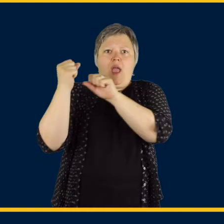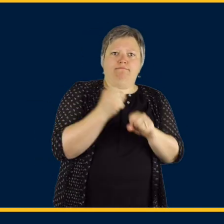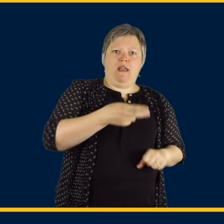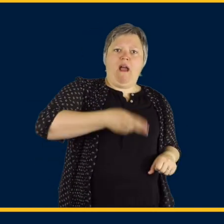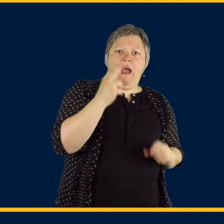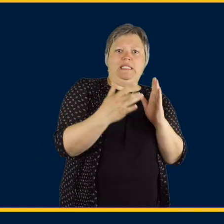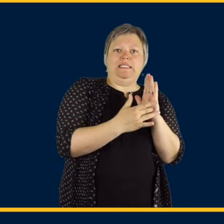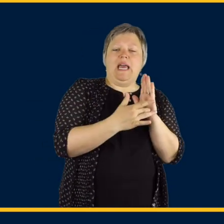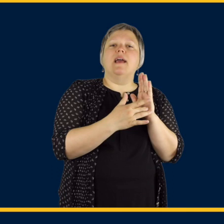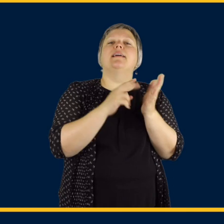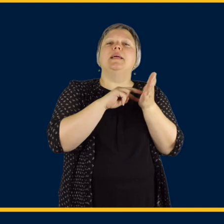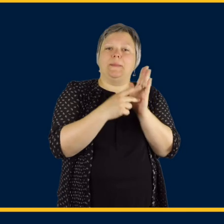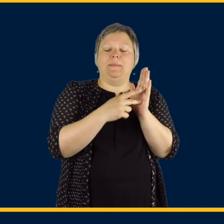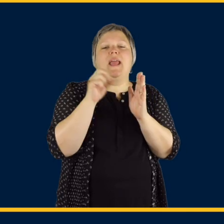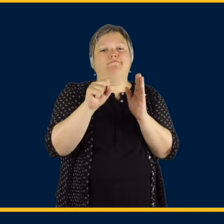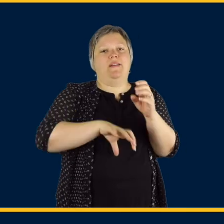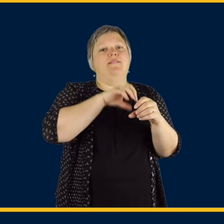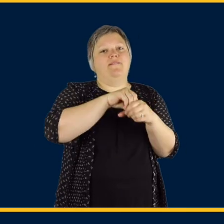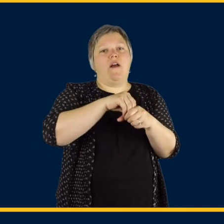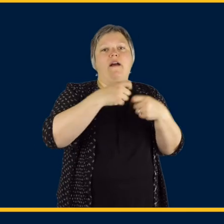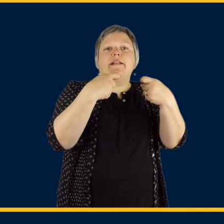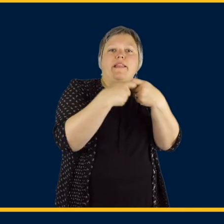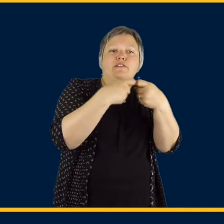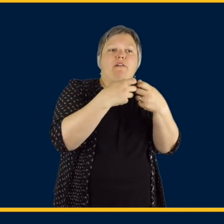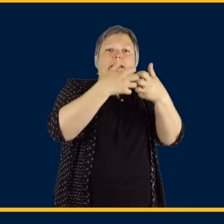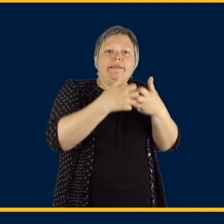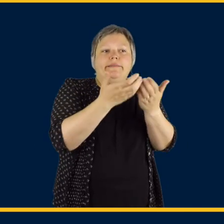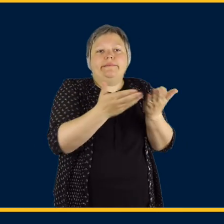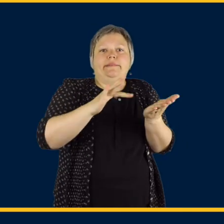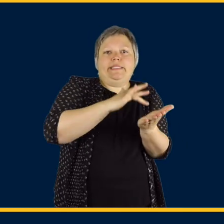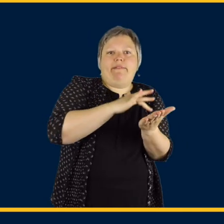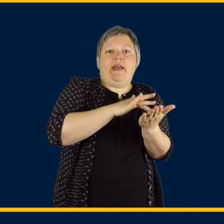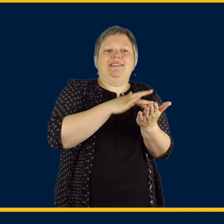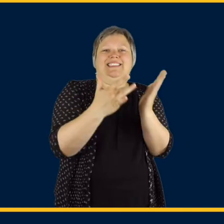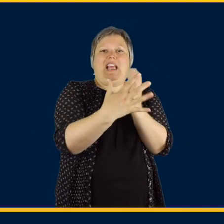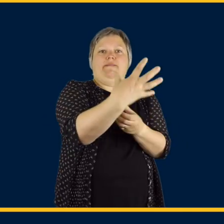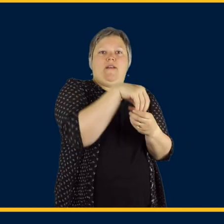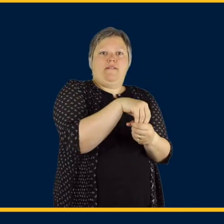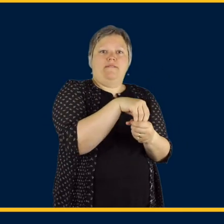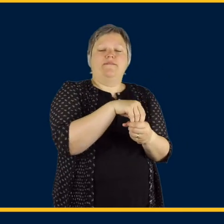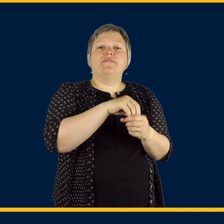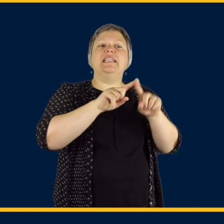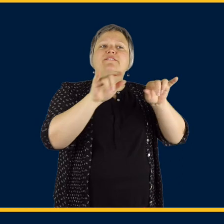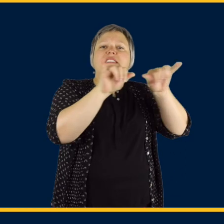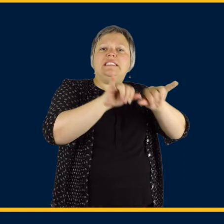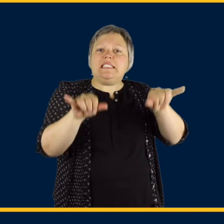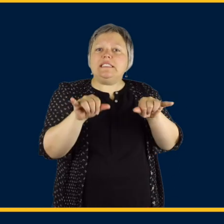High tech, as the name suggests, means that an electronic device is used for advanced technology.